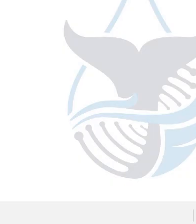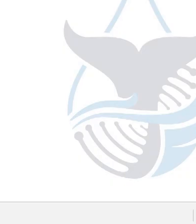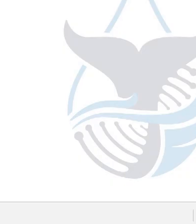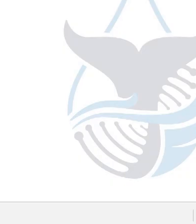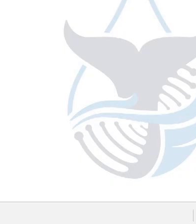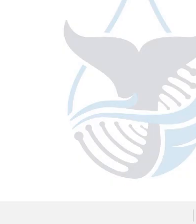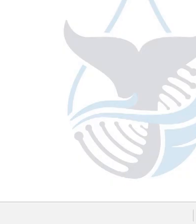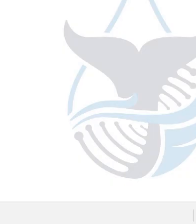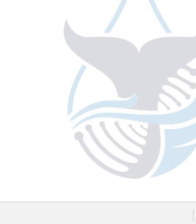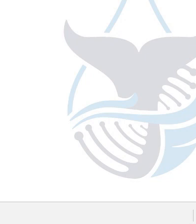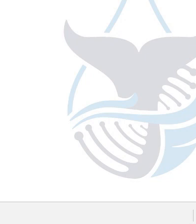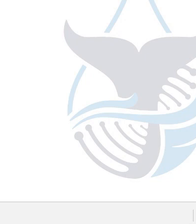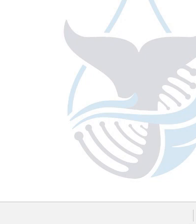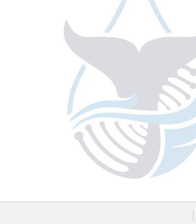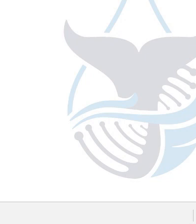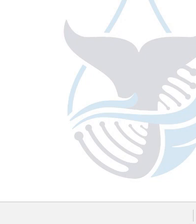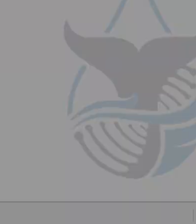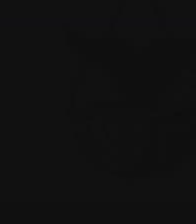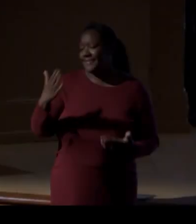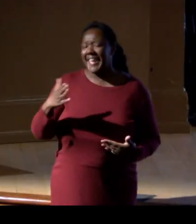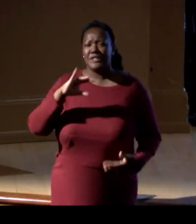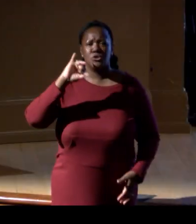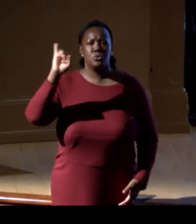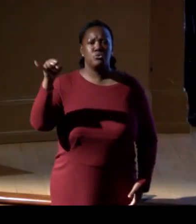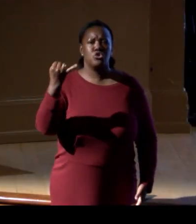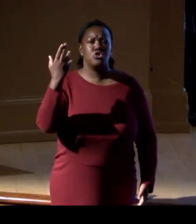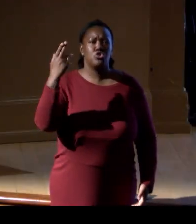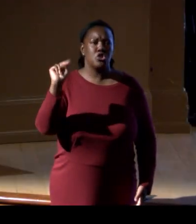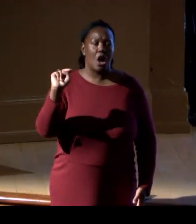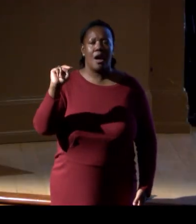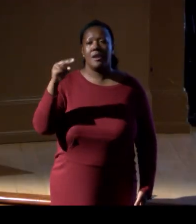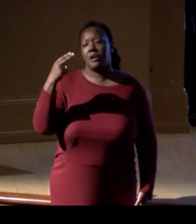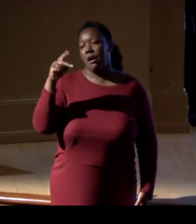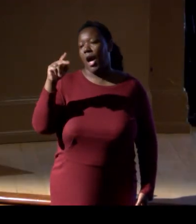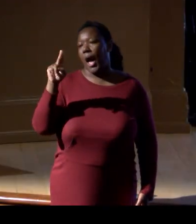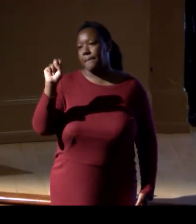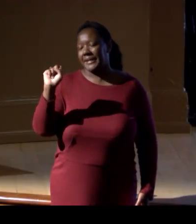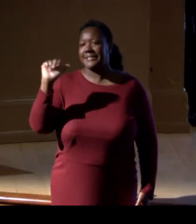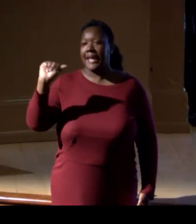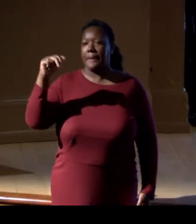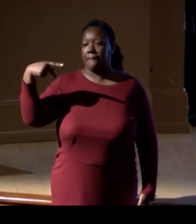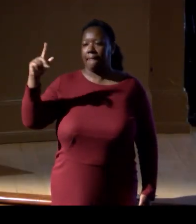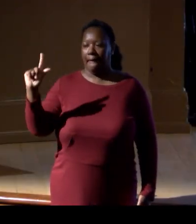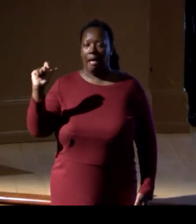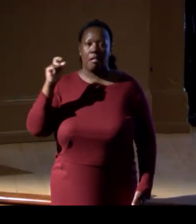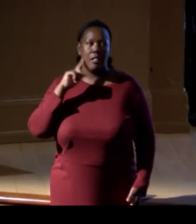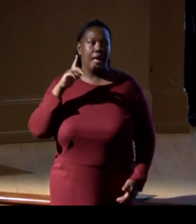First, just thanks to the Johns Hopkins APL and Smithsonian for this really important, great meeting,